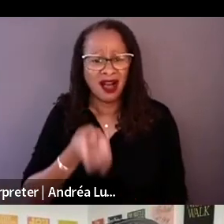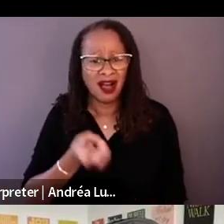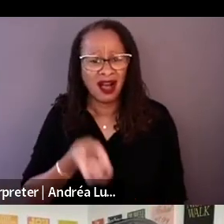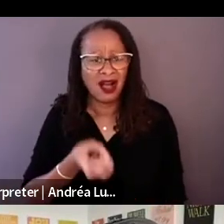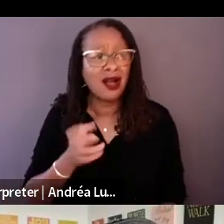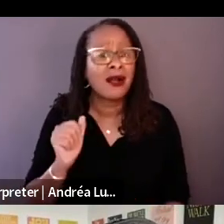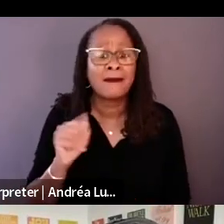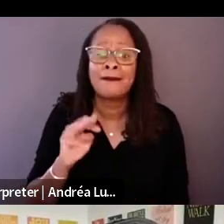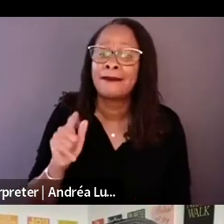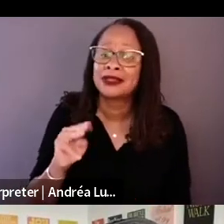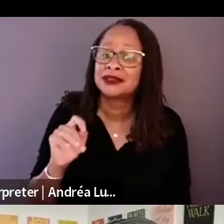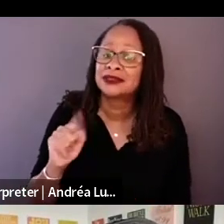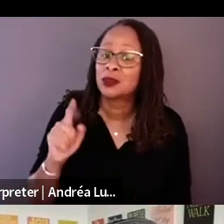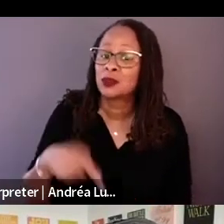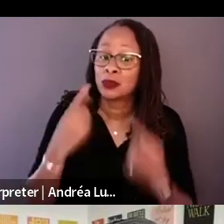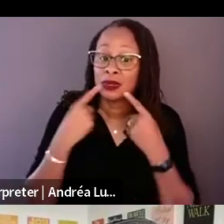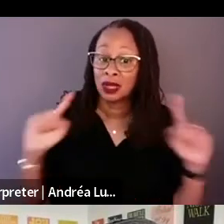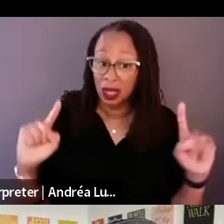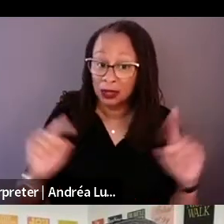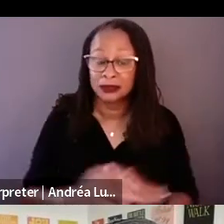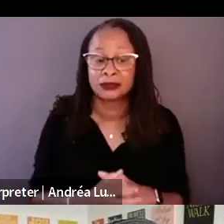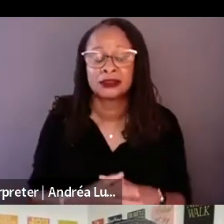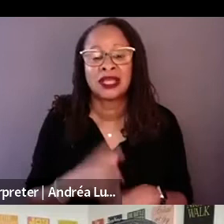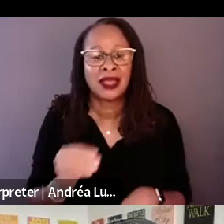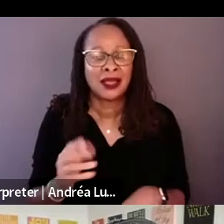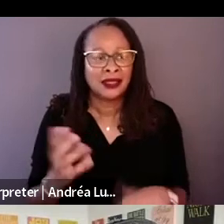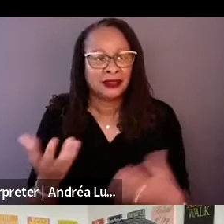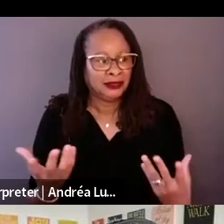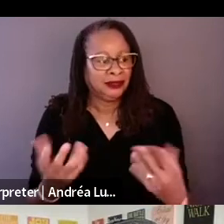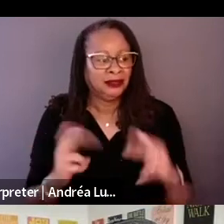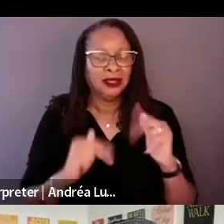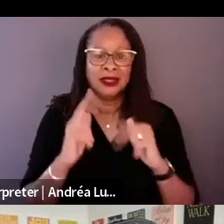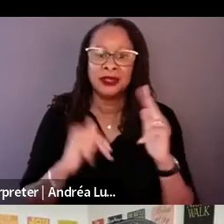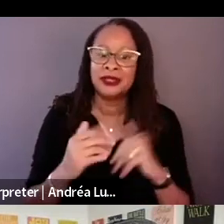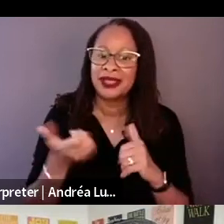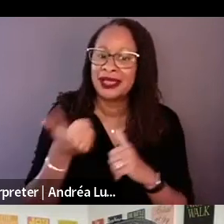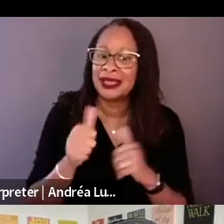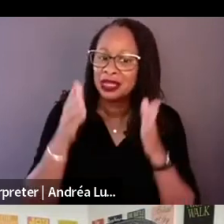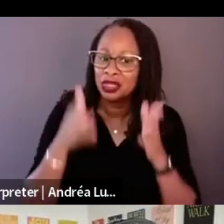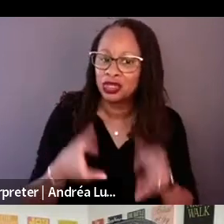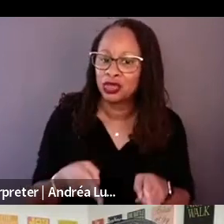like, any human relationship wielding a sense of trust that's what I am interested in.